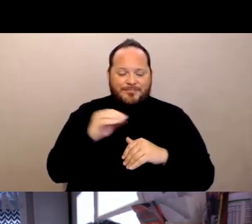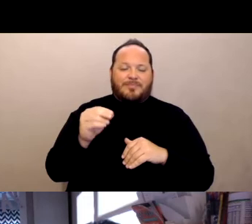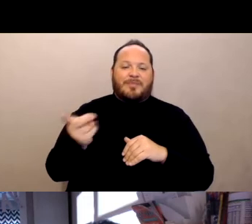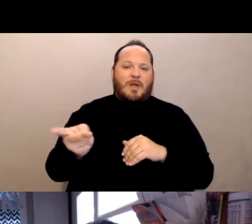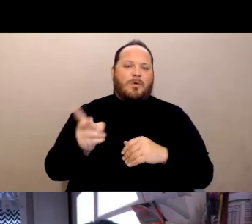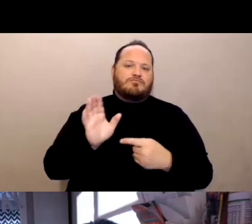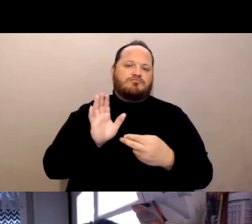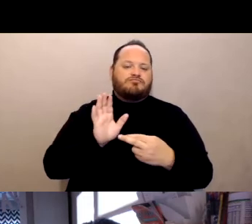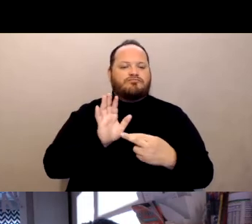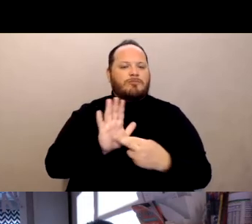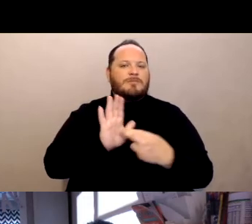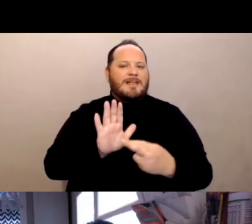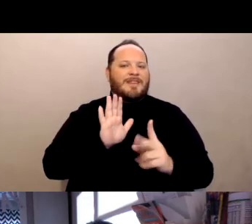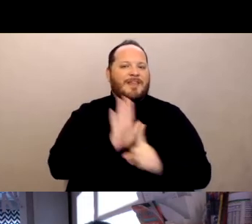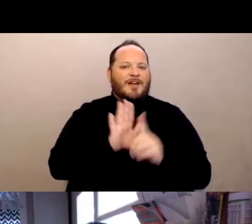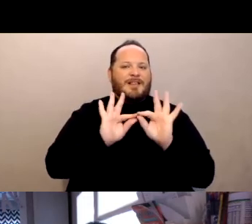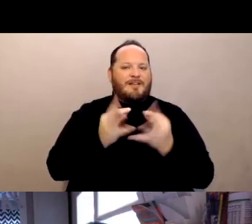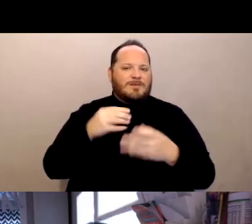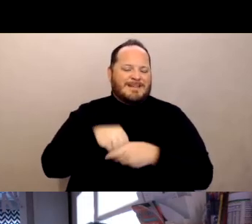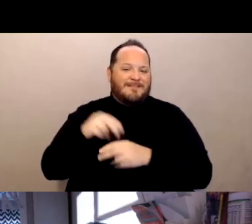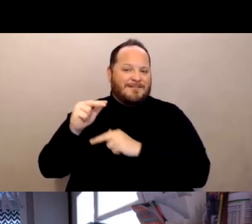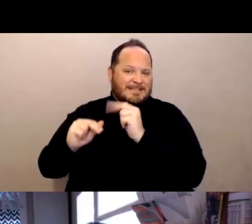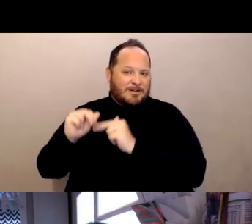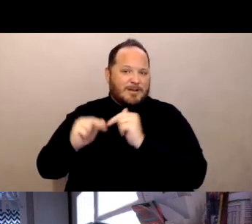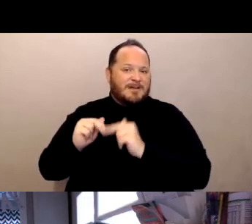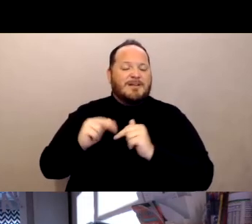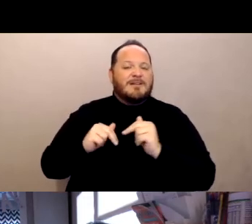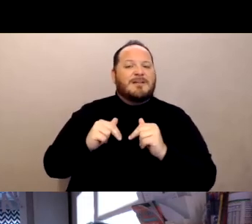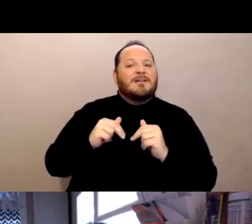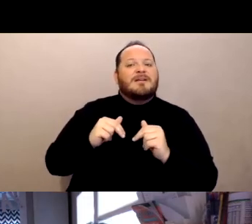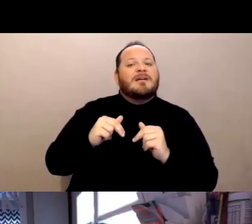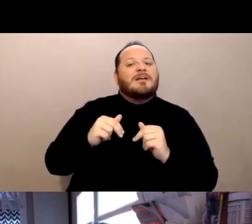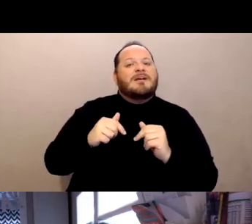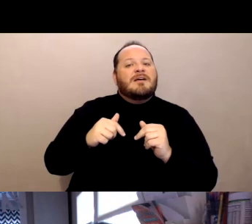who were in facilities, they were representing that they did not want their loved ones to get the vaccine,